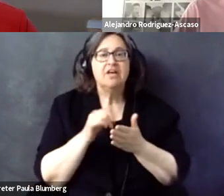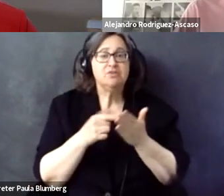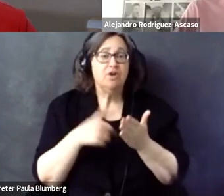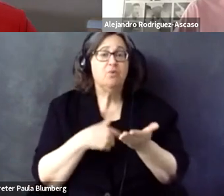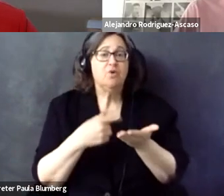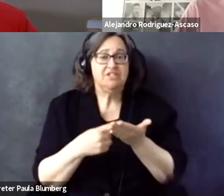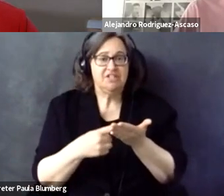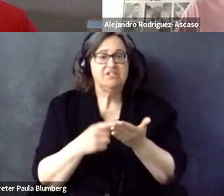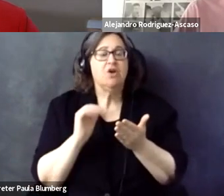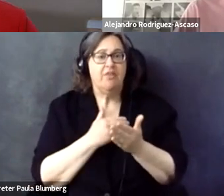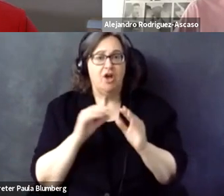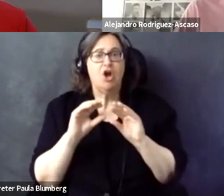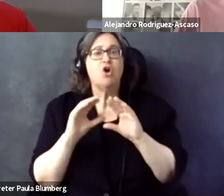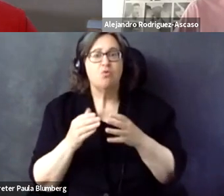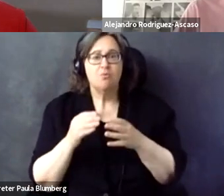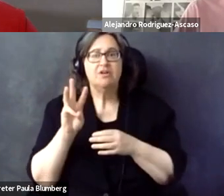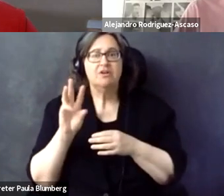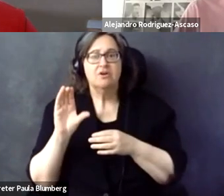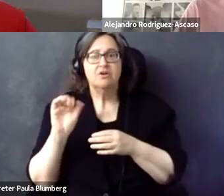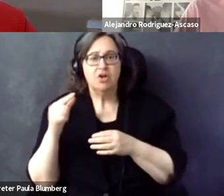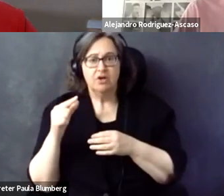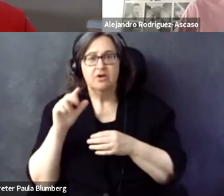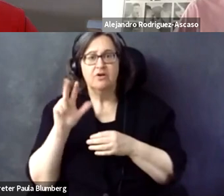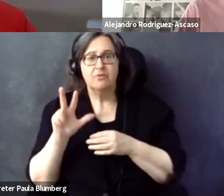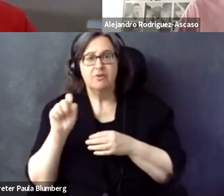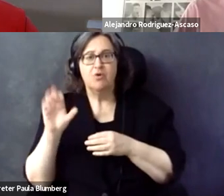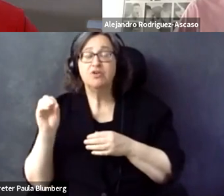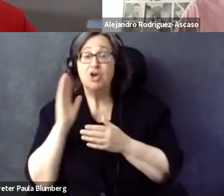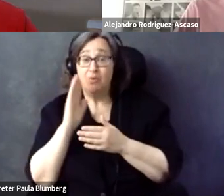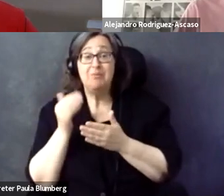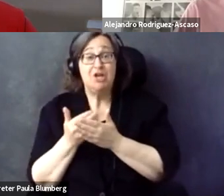a certain threshold is is not accessible. These are the discussions